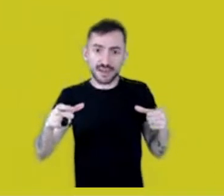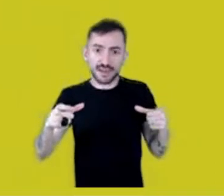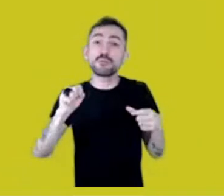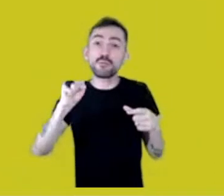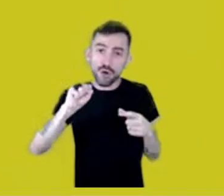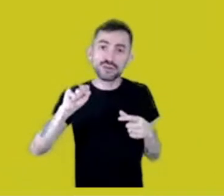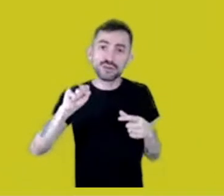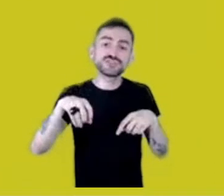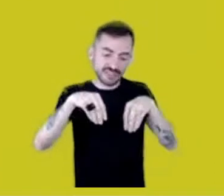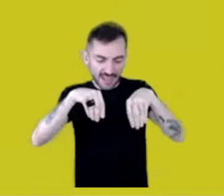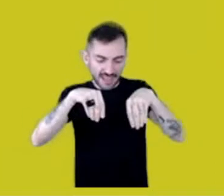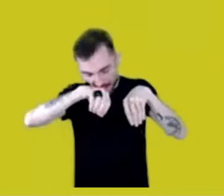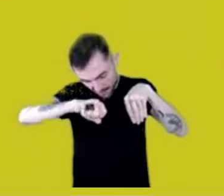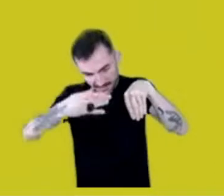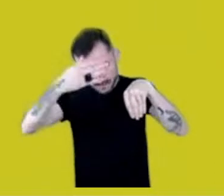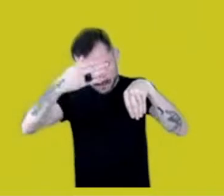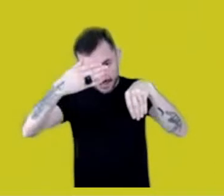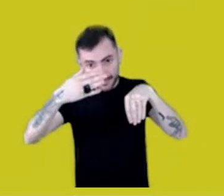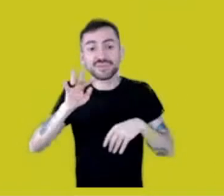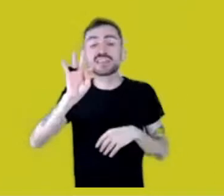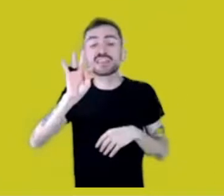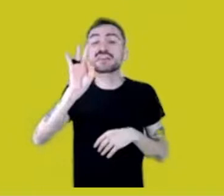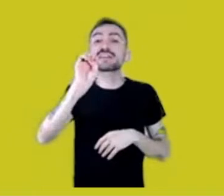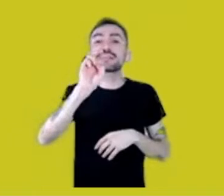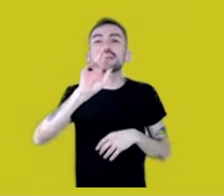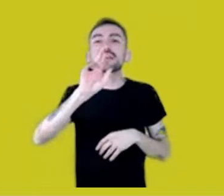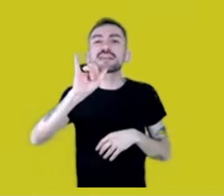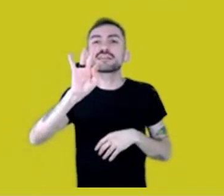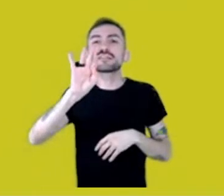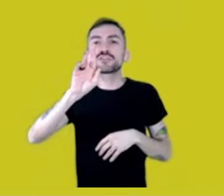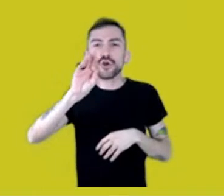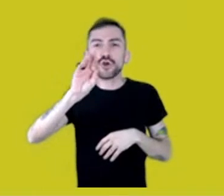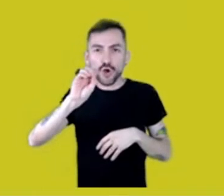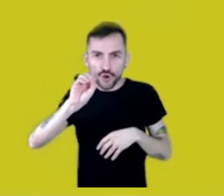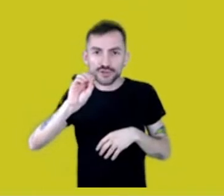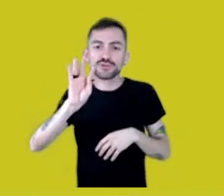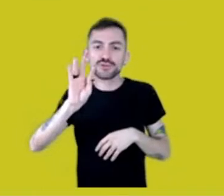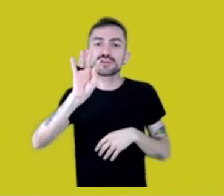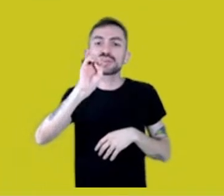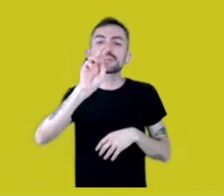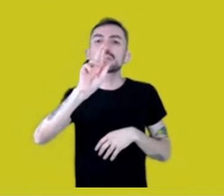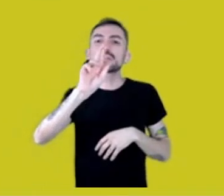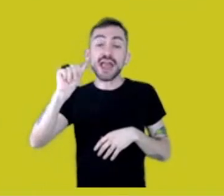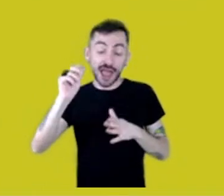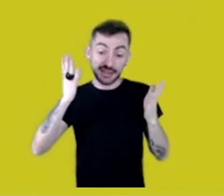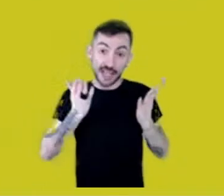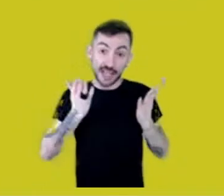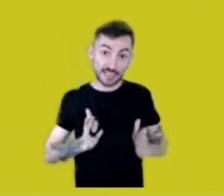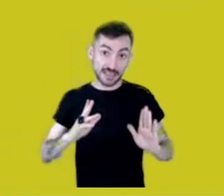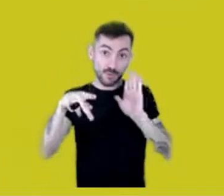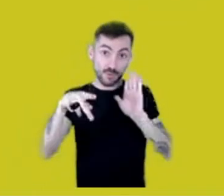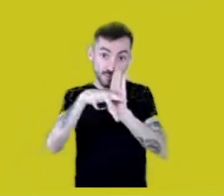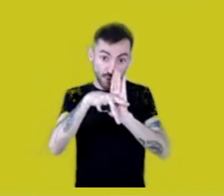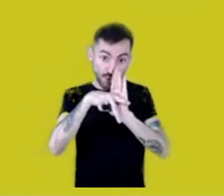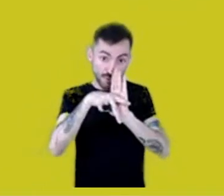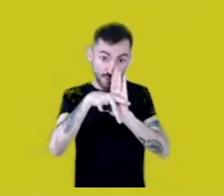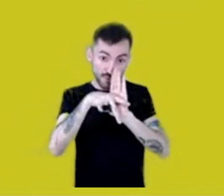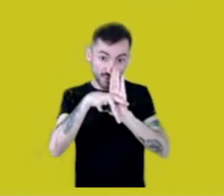The word for “territory”, the word for “the land where you were born, where the umbilical cord of your child was buried,